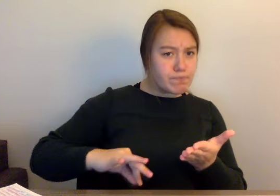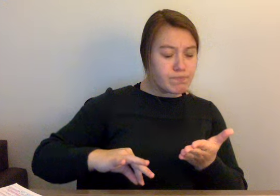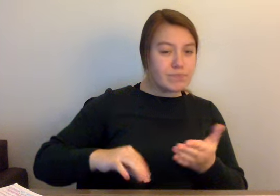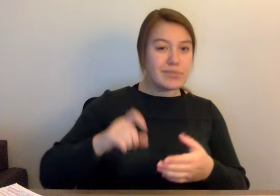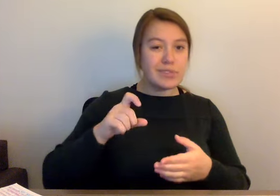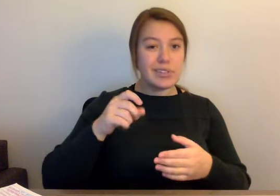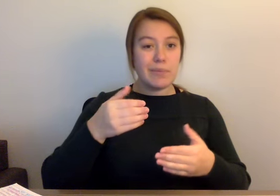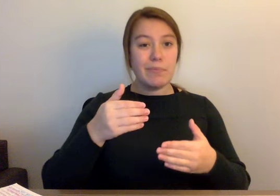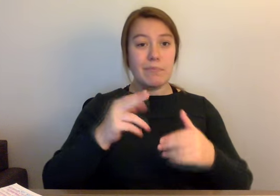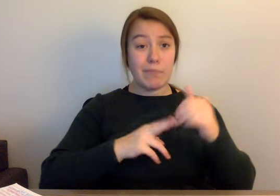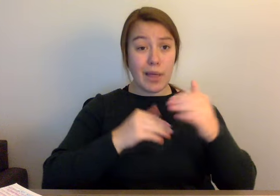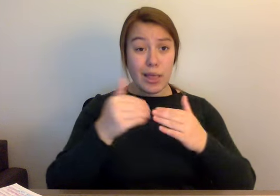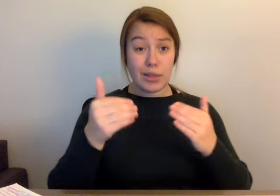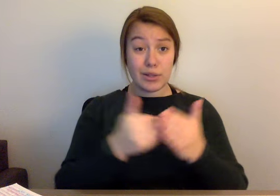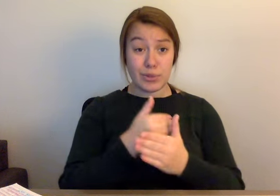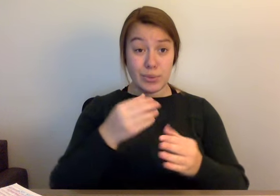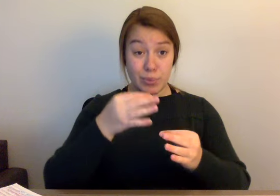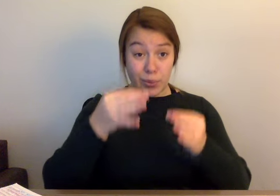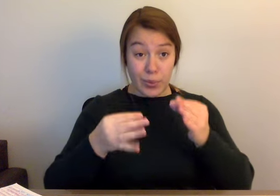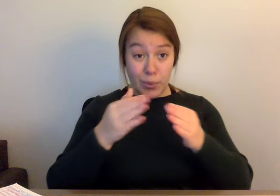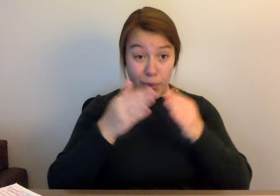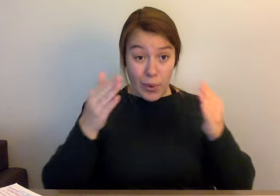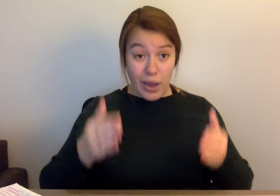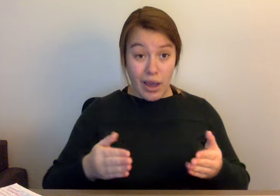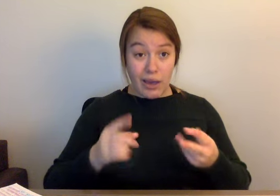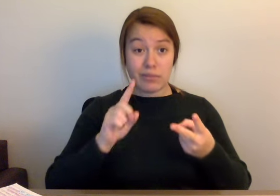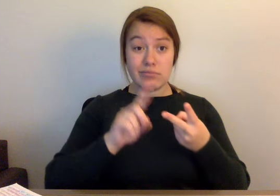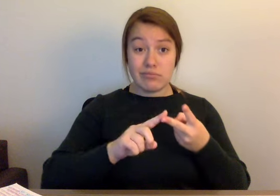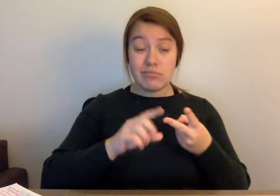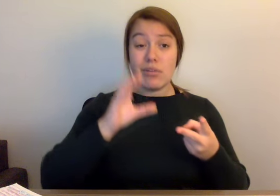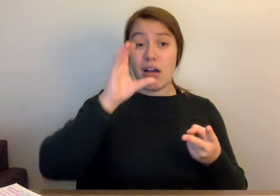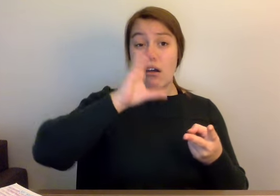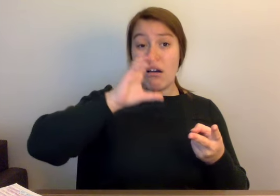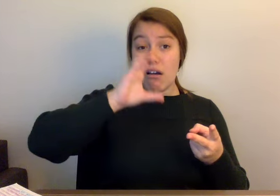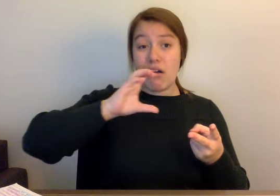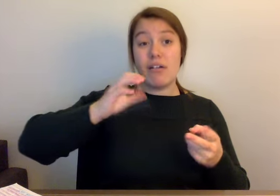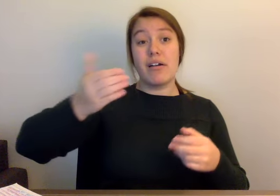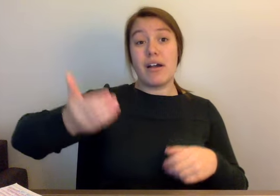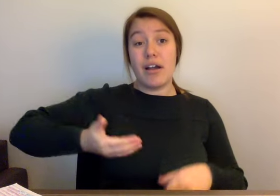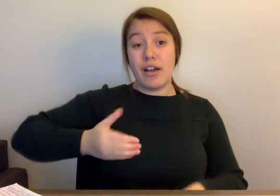that courthouse, including clerk's and sheriffs must be hired. There were jobs